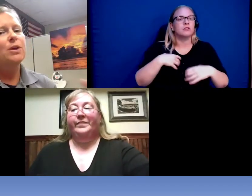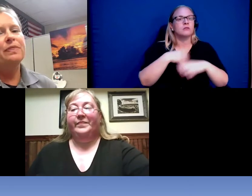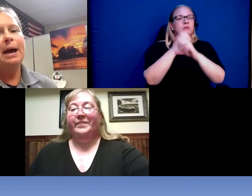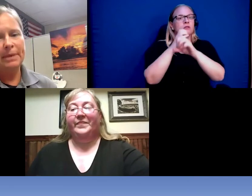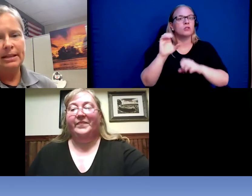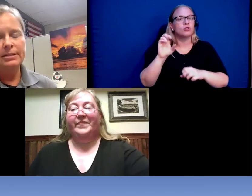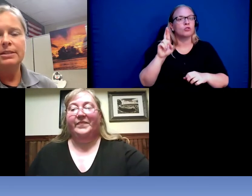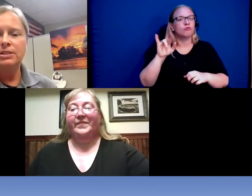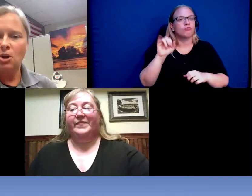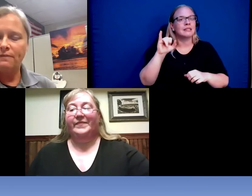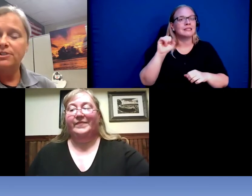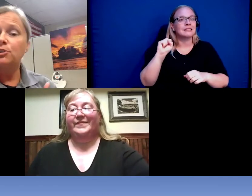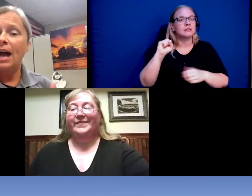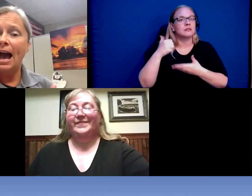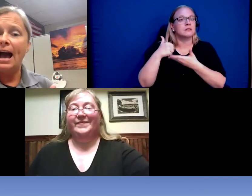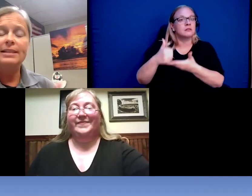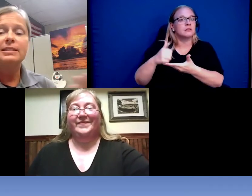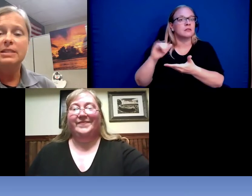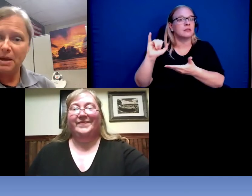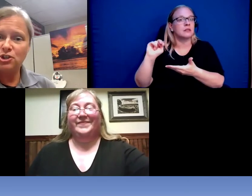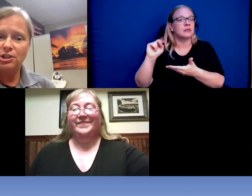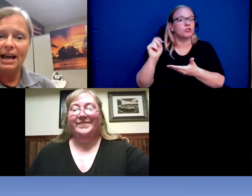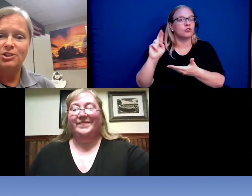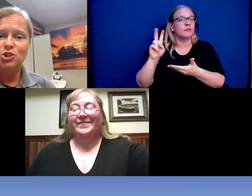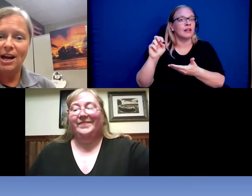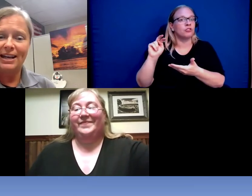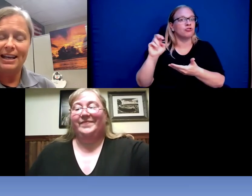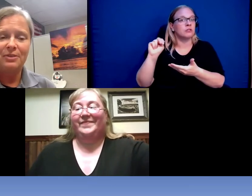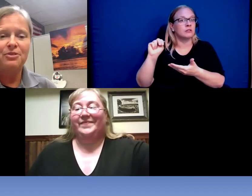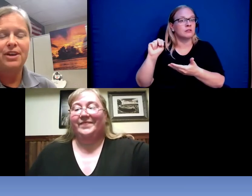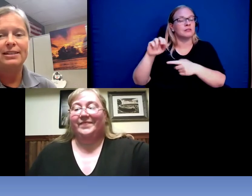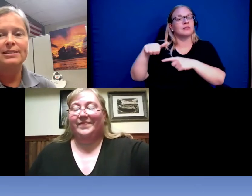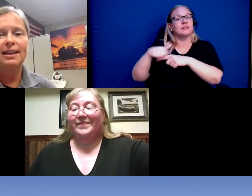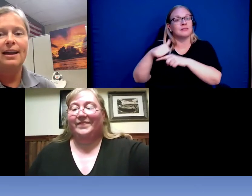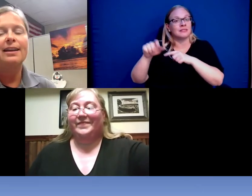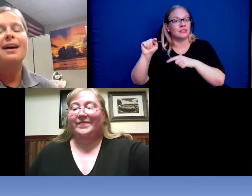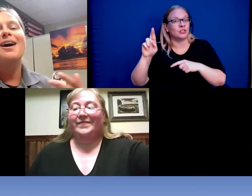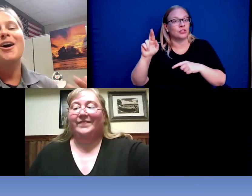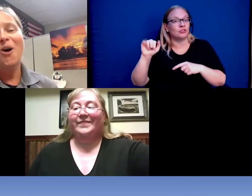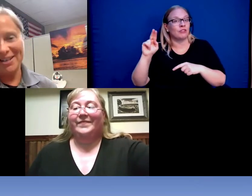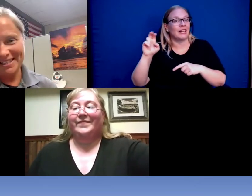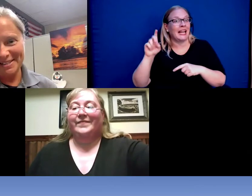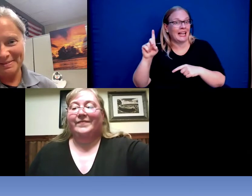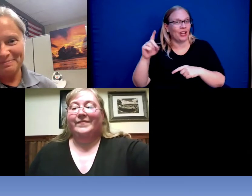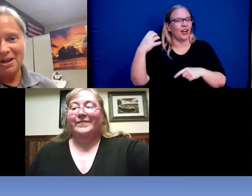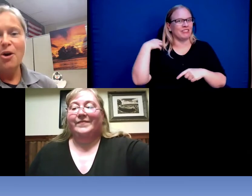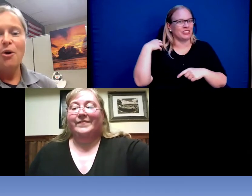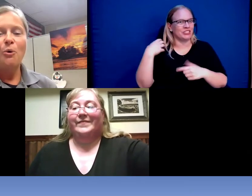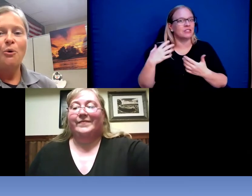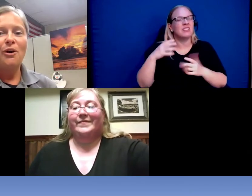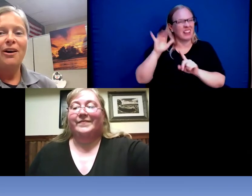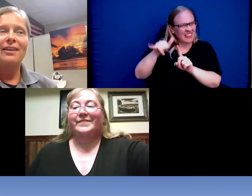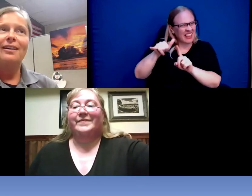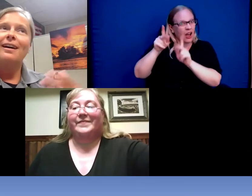what that means is that the officer has specialized training in things like autism , or